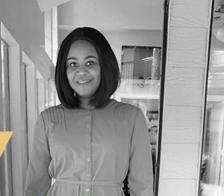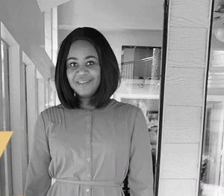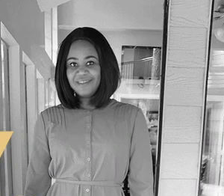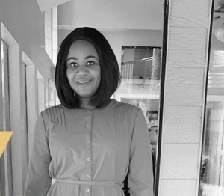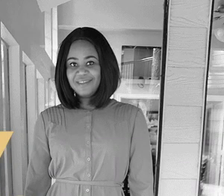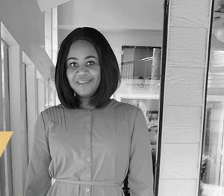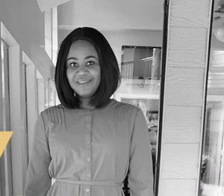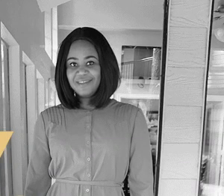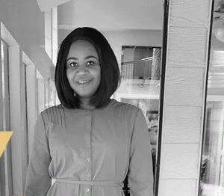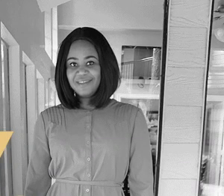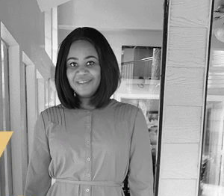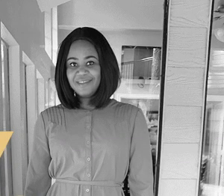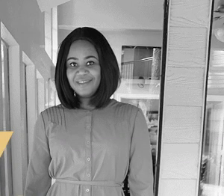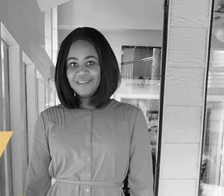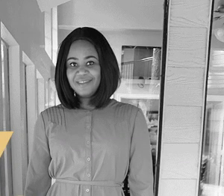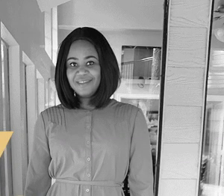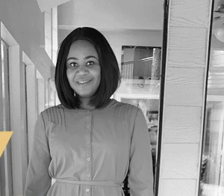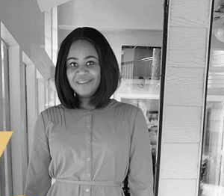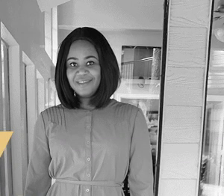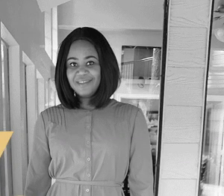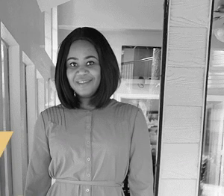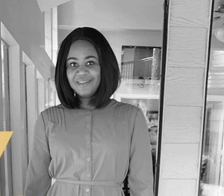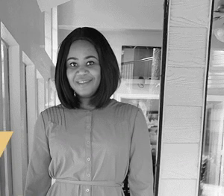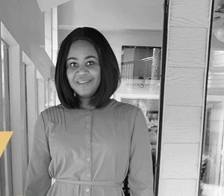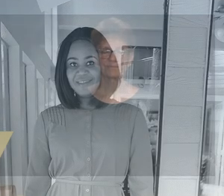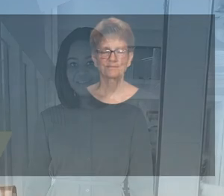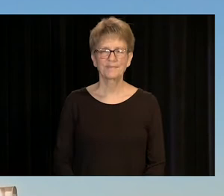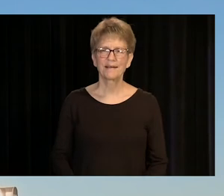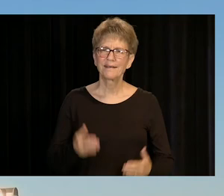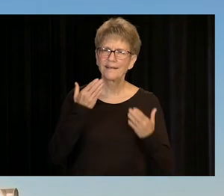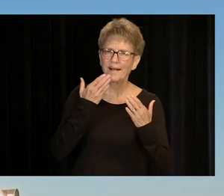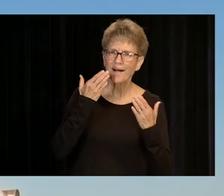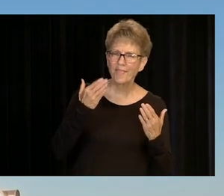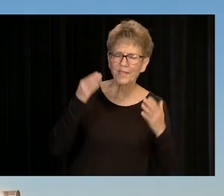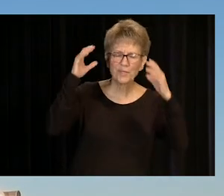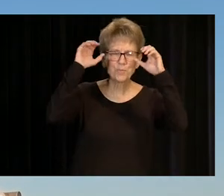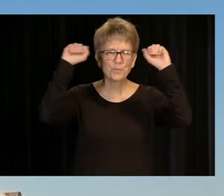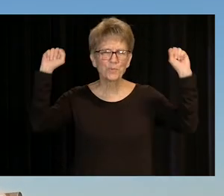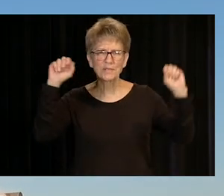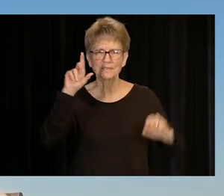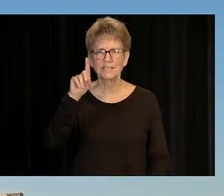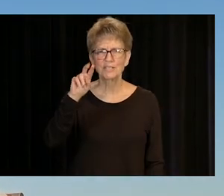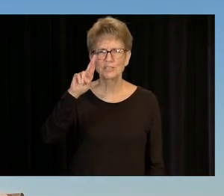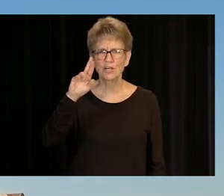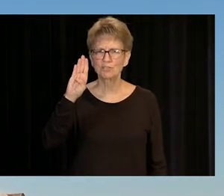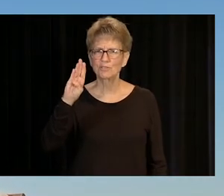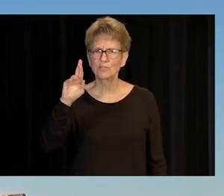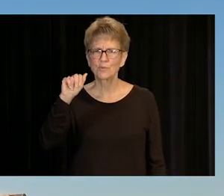[JENNIFER HUDSON ALLEN]: THANK YOU, DR. BRADDY AND BROOKHAVEN COLLEGE CAMPUS LEADERSHIP,